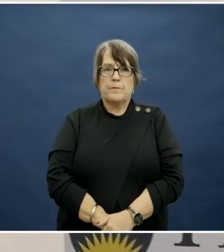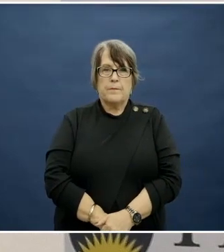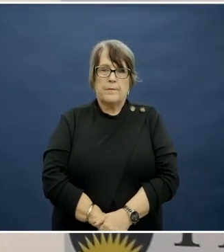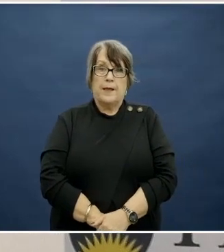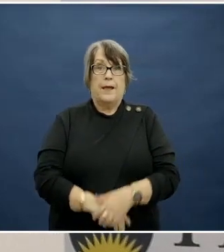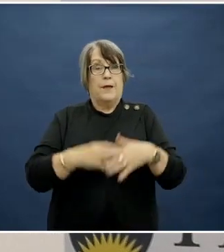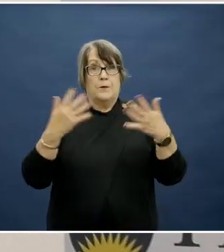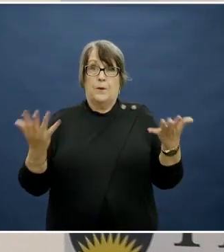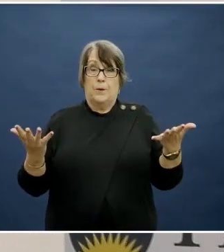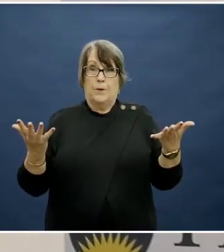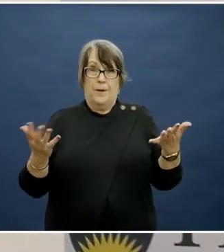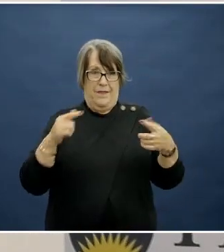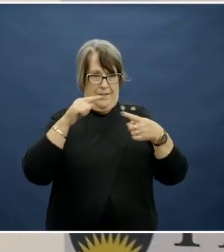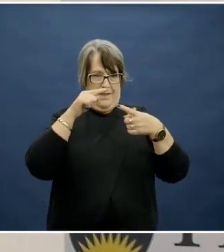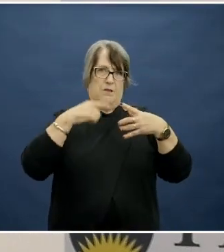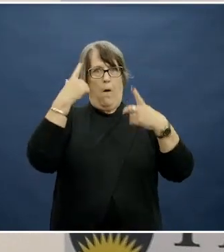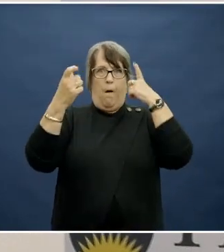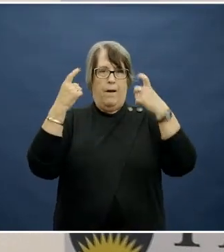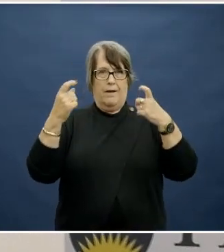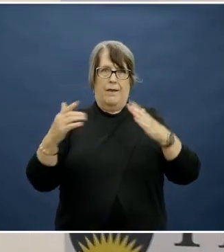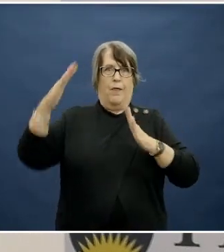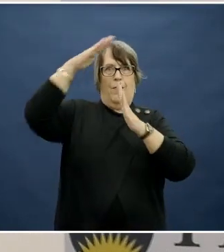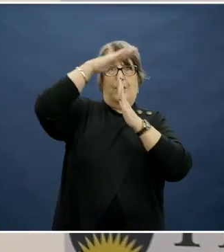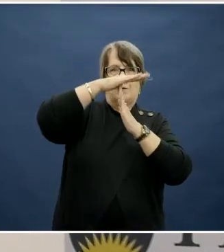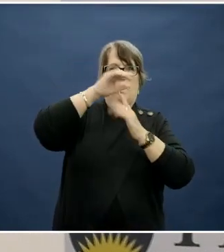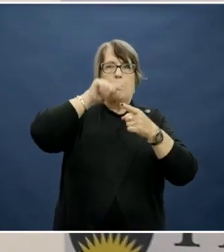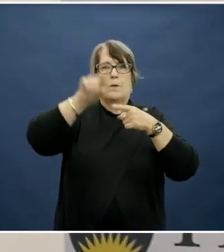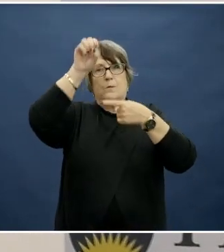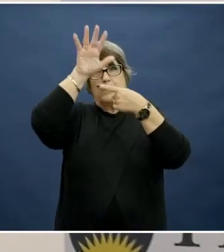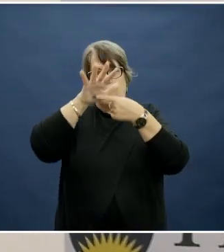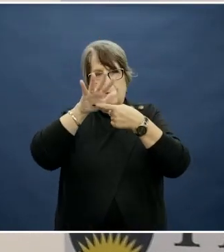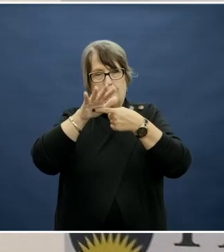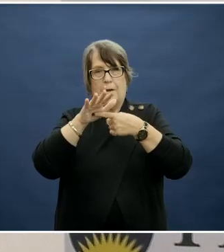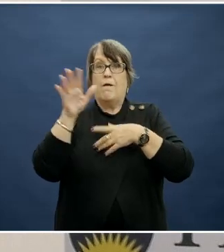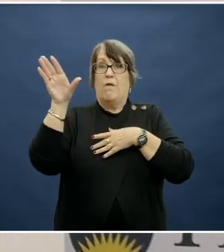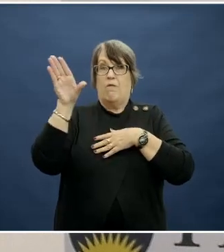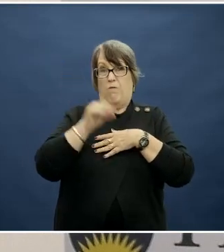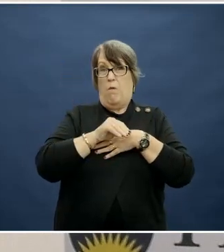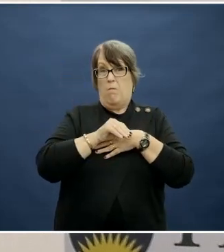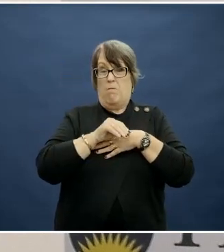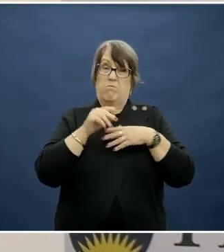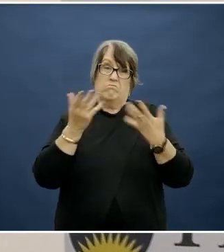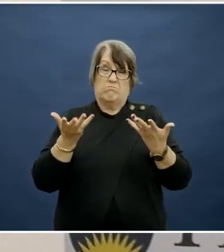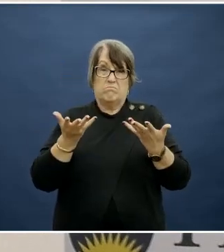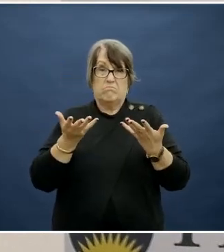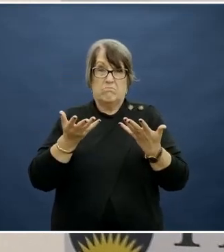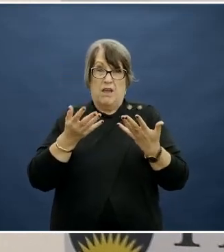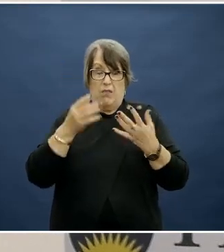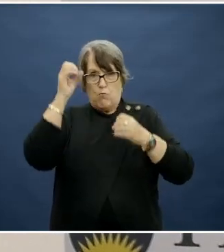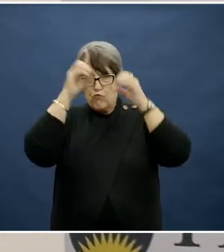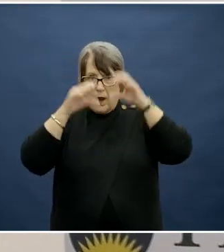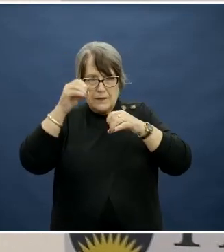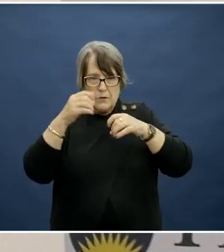So these were the ideas, the top ranked priorities, that came from this brainstorming process.